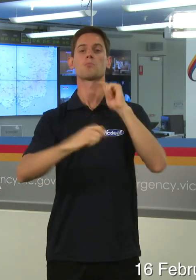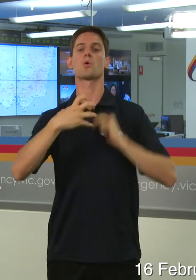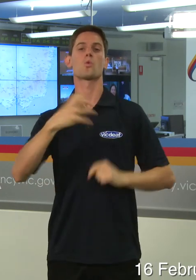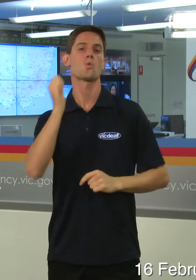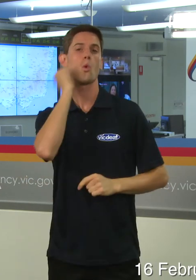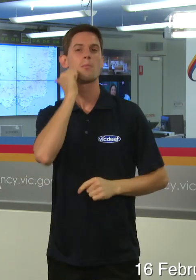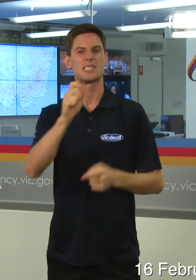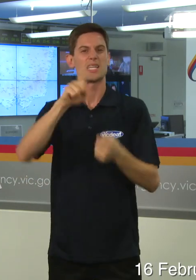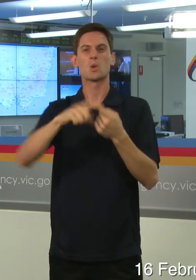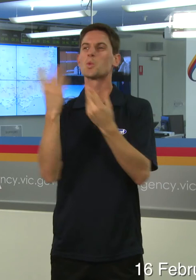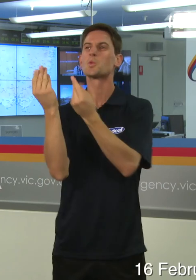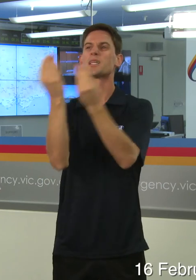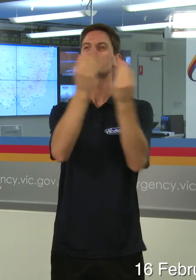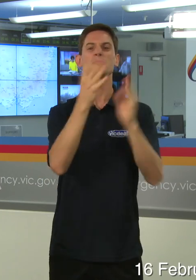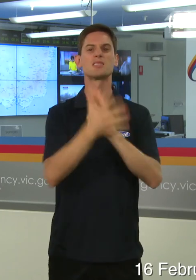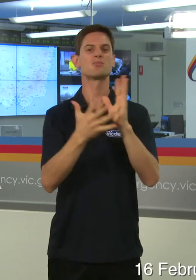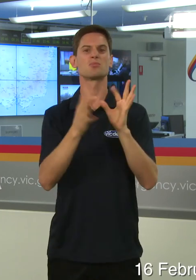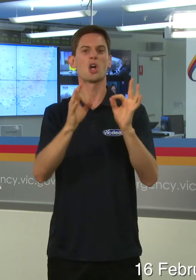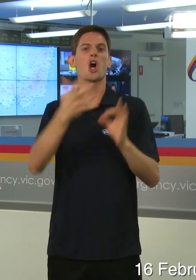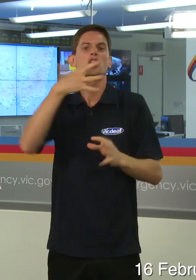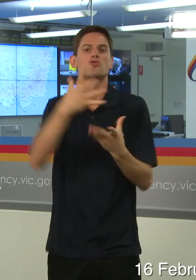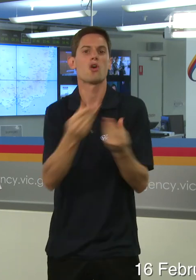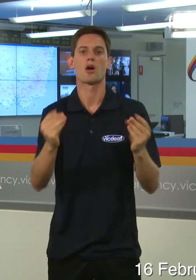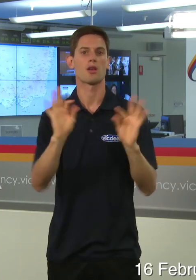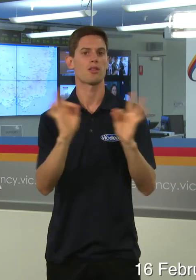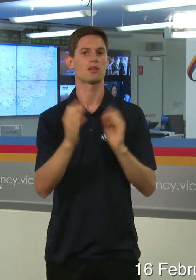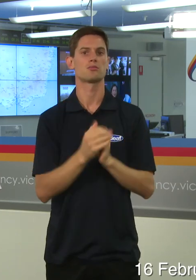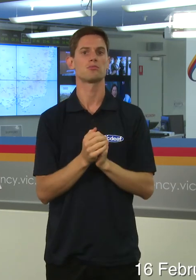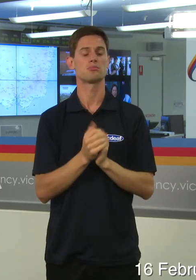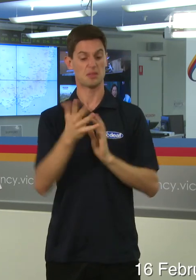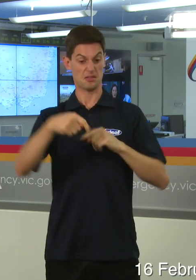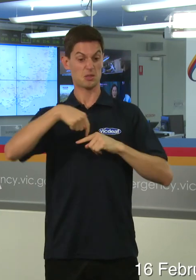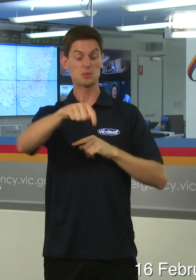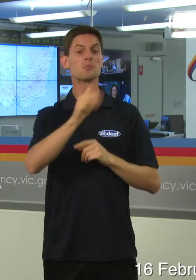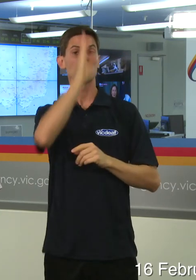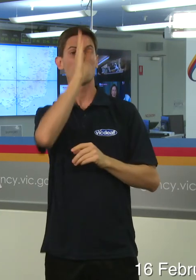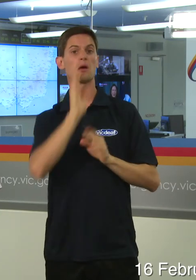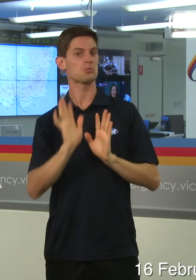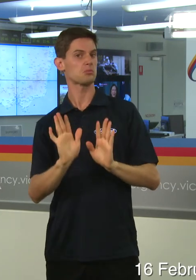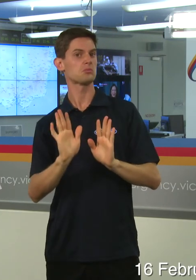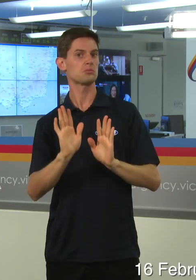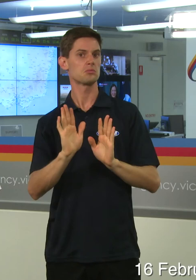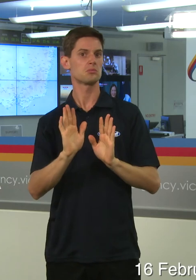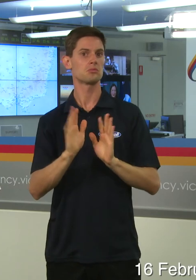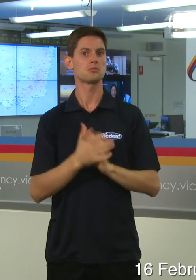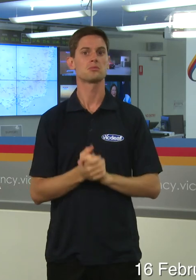strong winds, and that's probably the best we can see for this week without having a super crystal ball. Thank you.